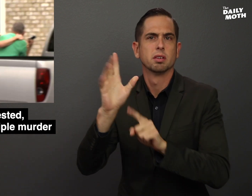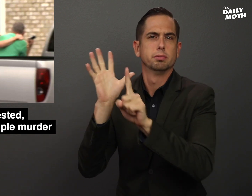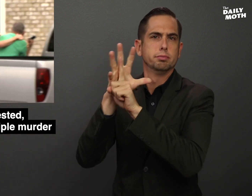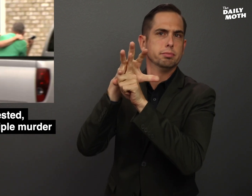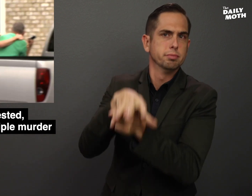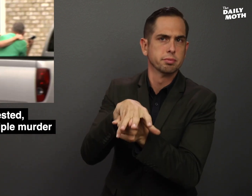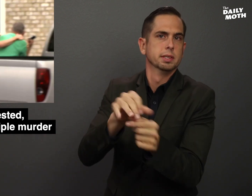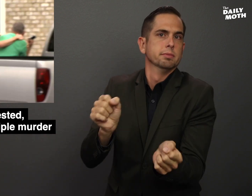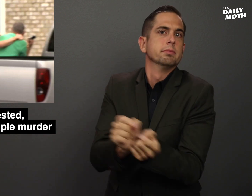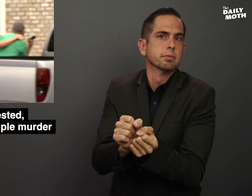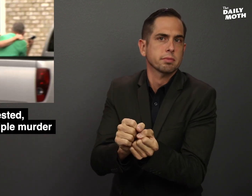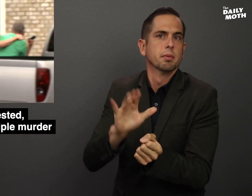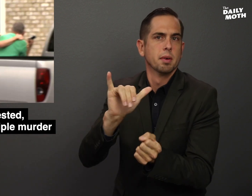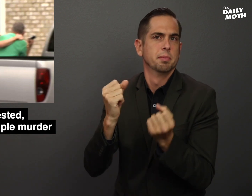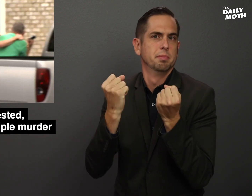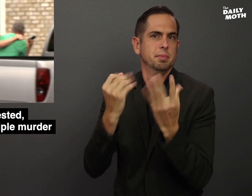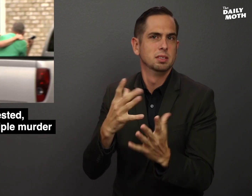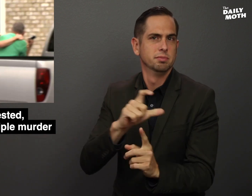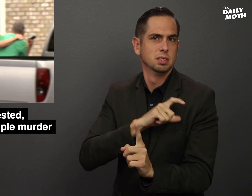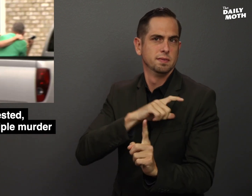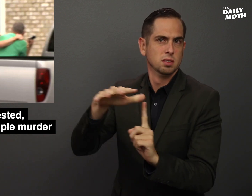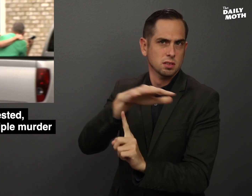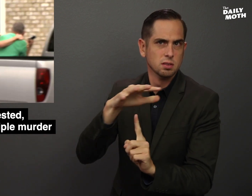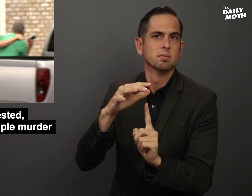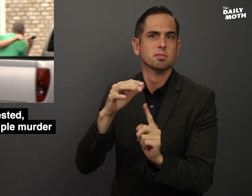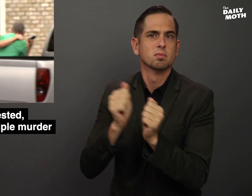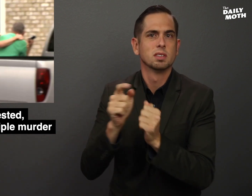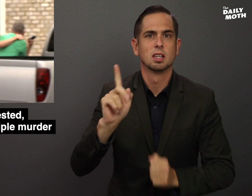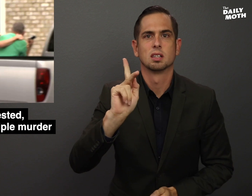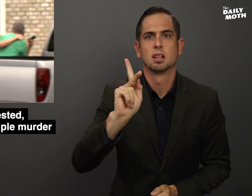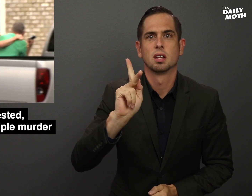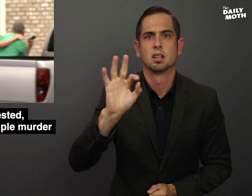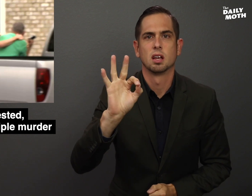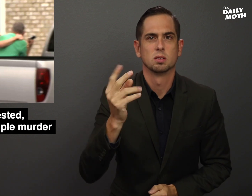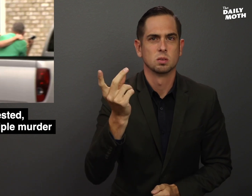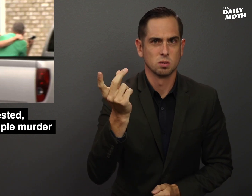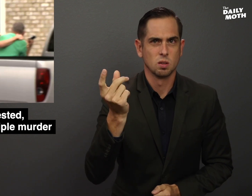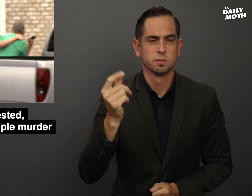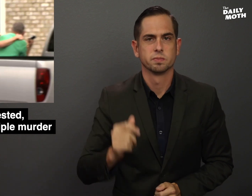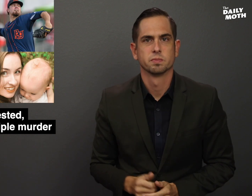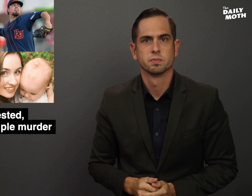before being detained by multiple police officers with a K9 dog.